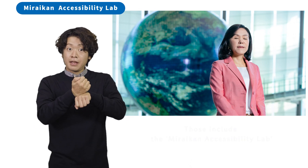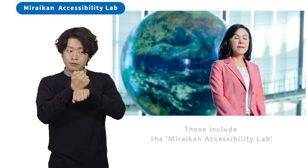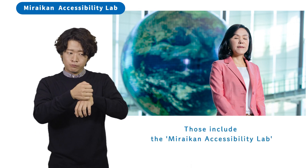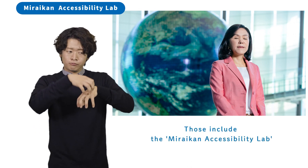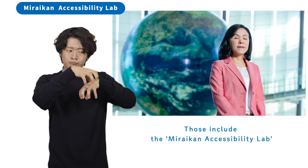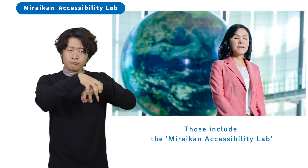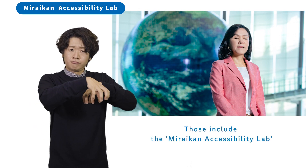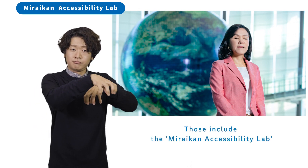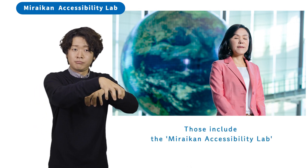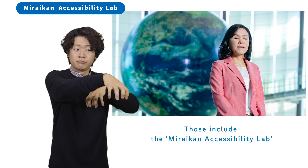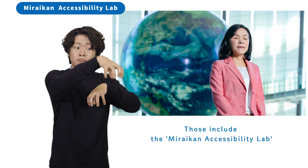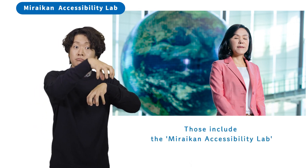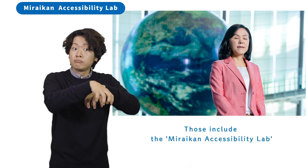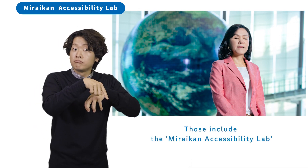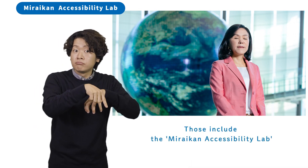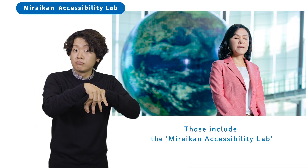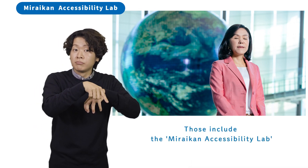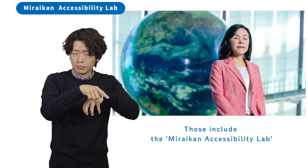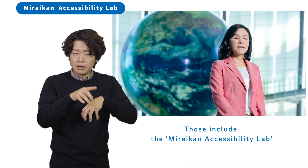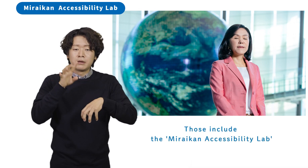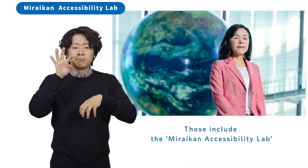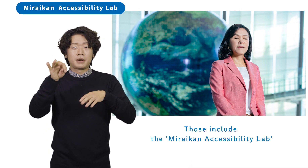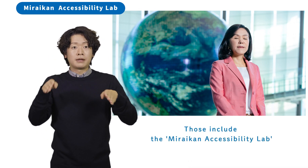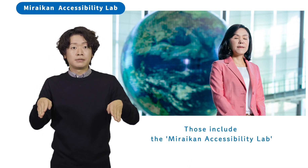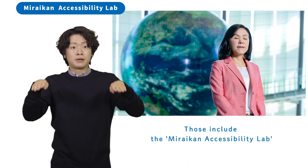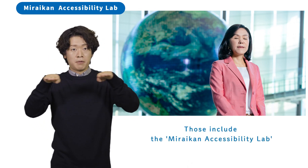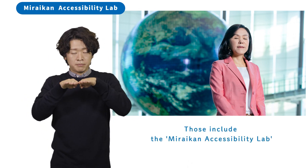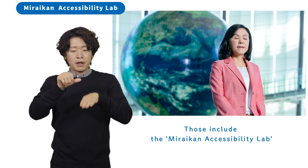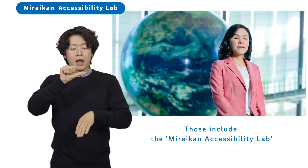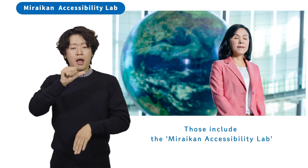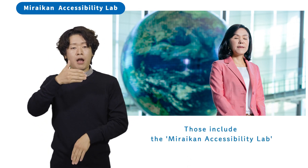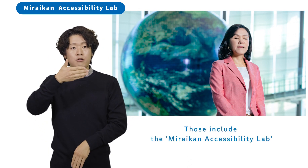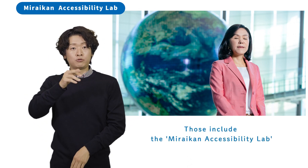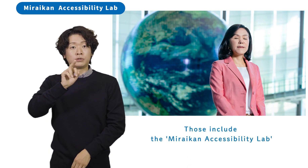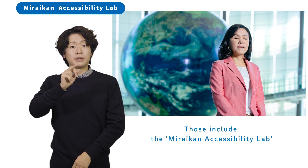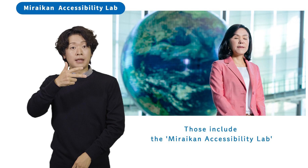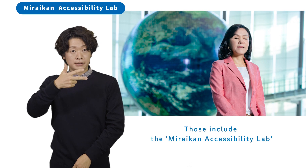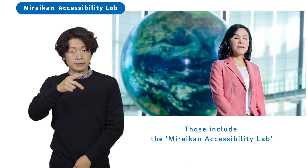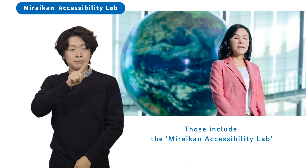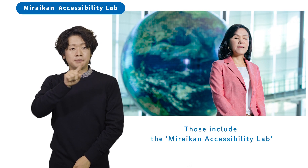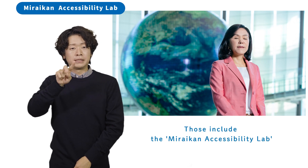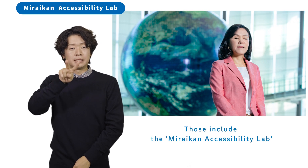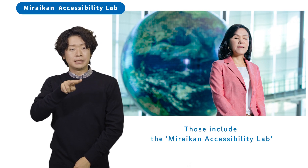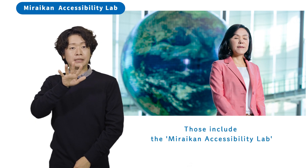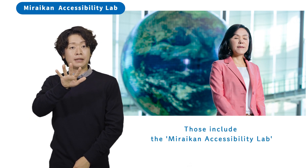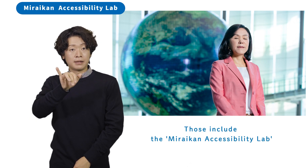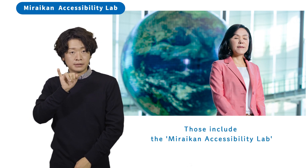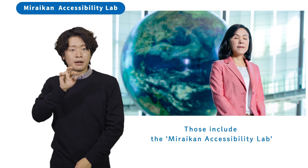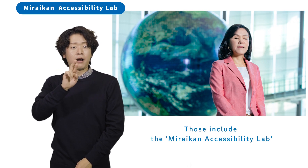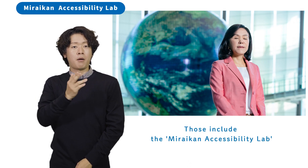Those include the 'Miraikan Accessibility Lab'